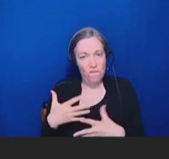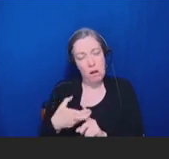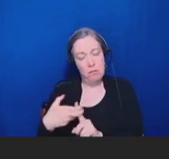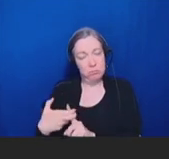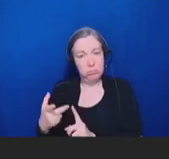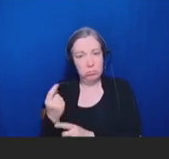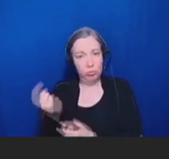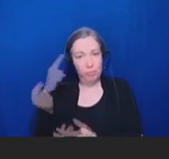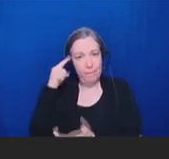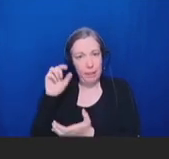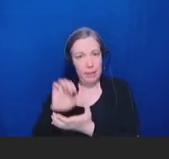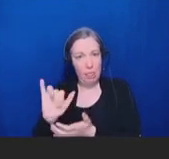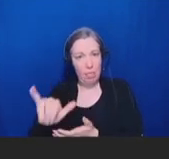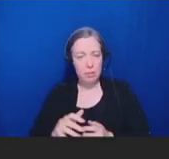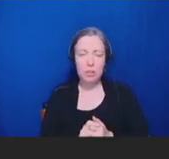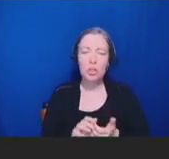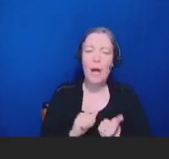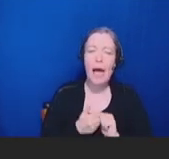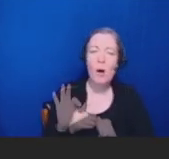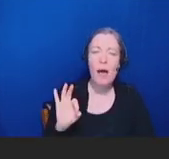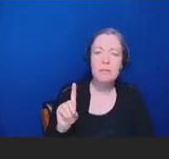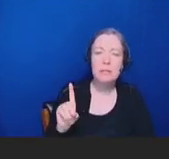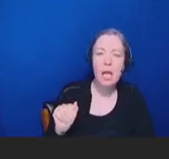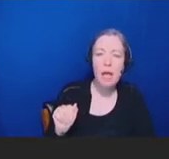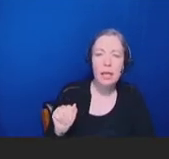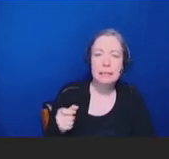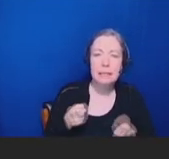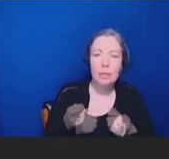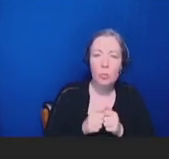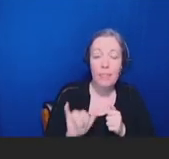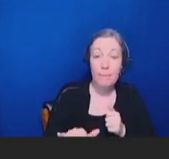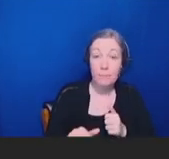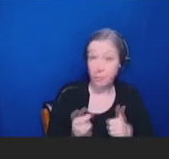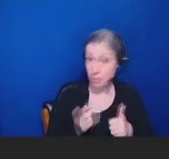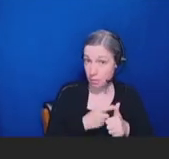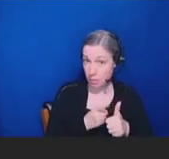this situation? First, we're working to improve our general approach to scientific communication